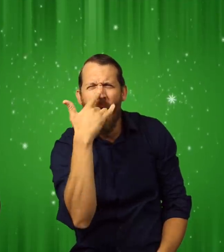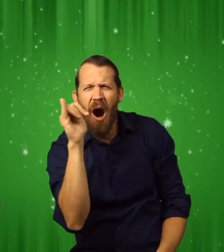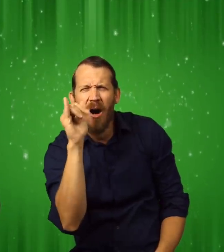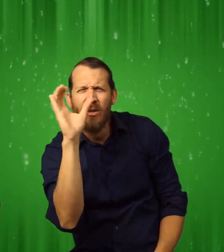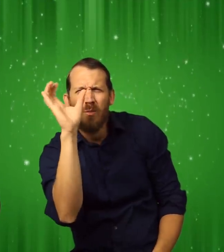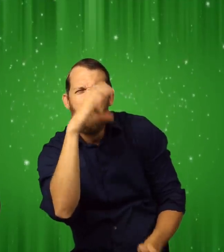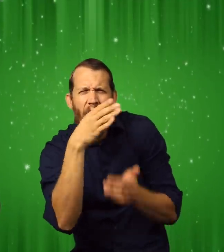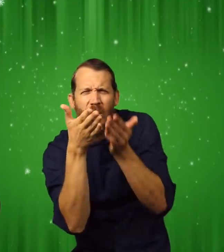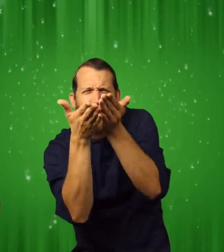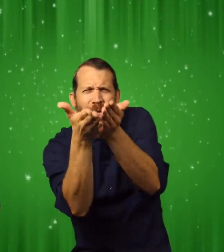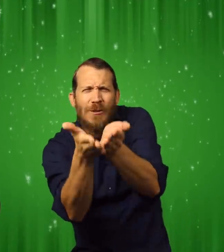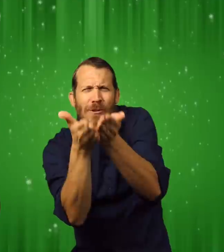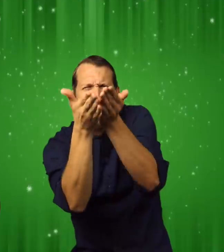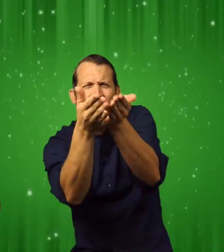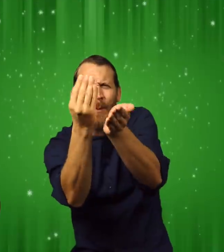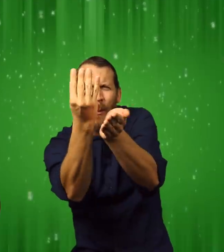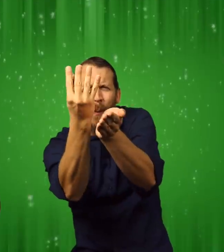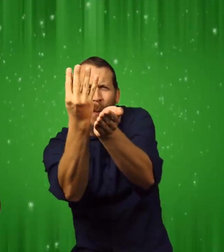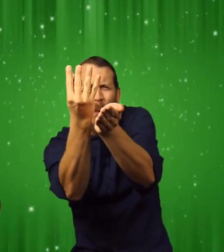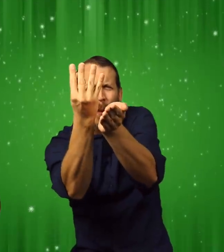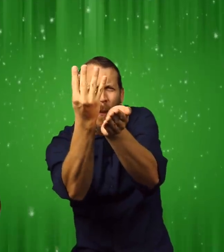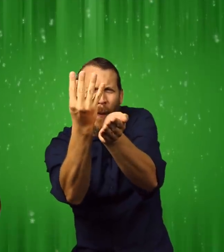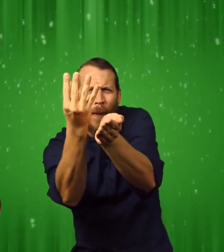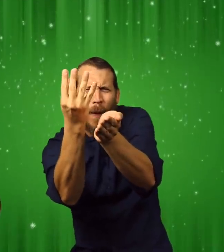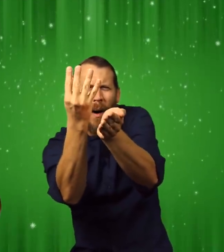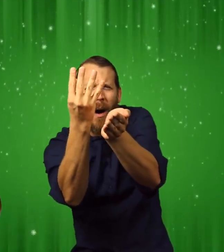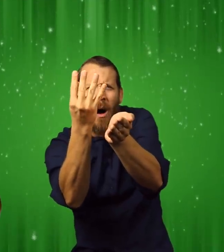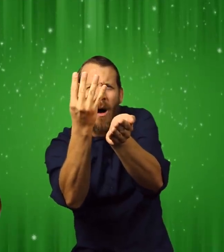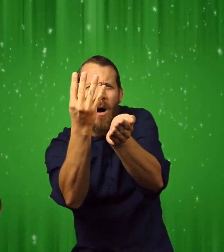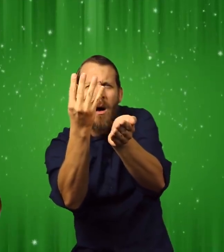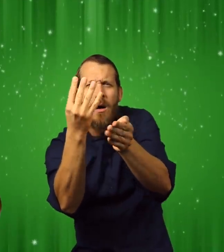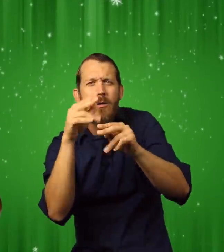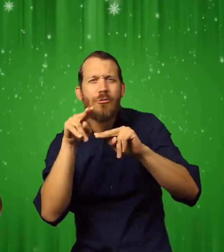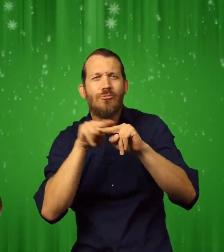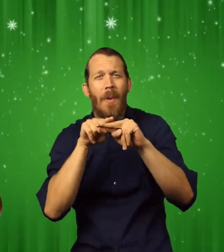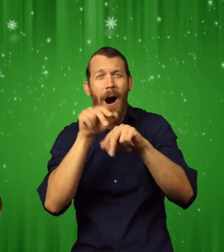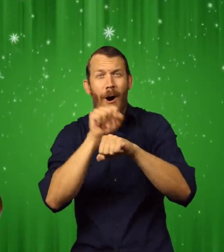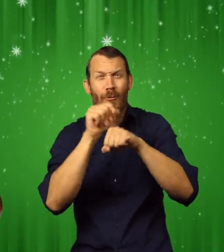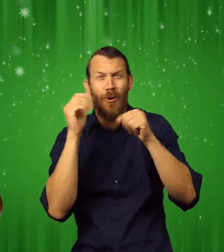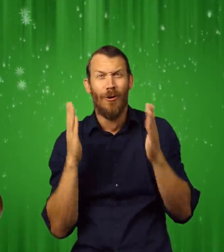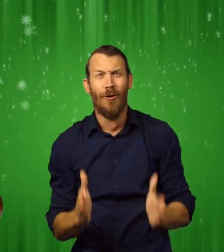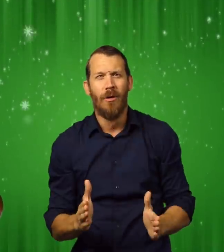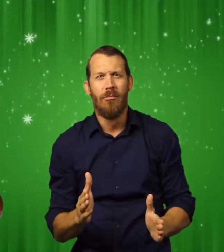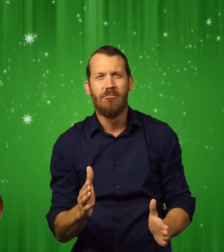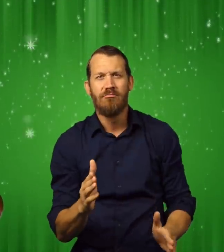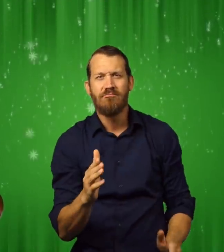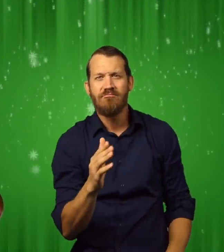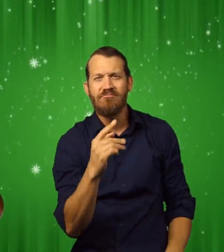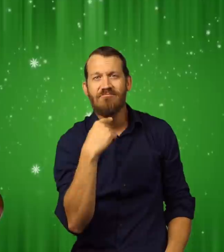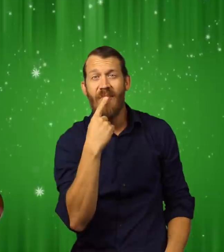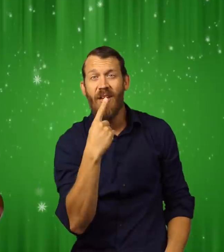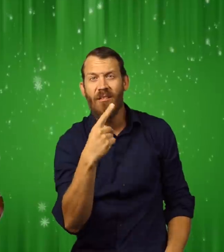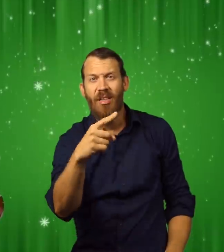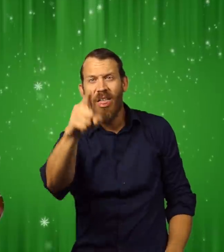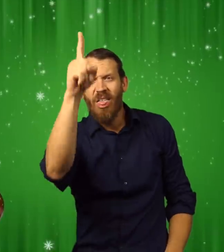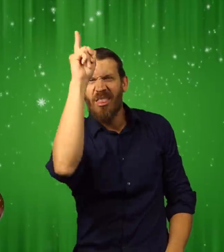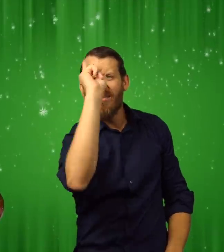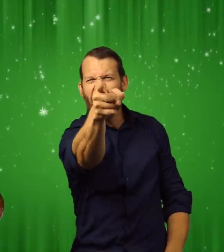They looked like the lights of a strange ocean liner sailing on a frozen sea.